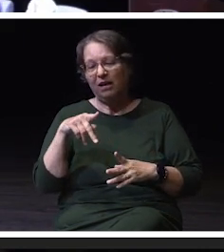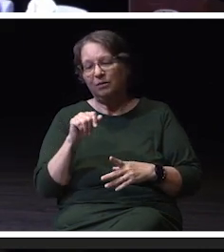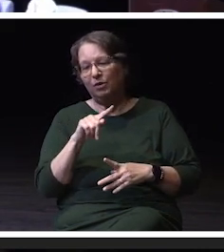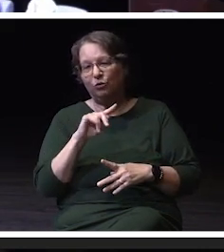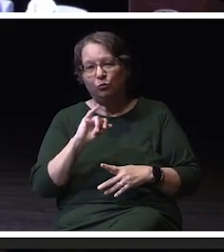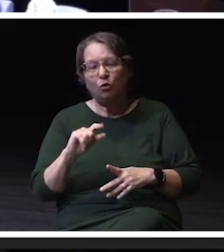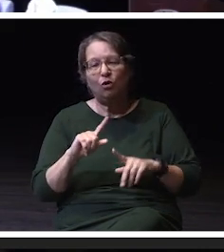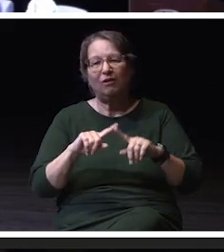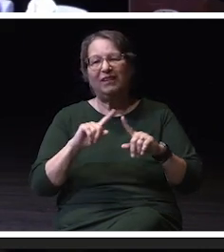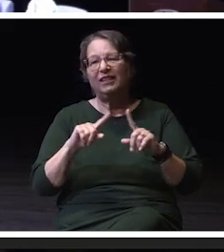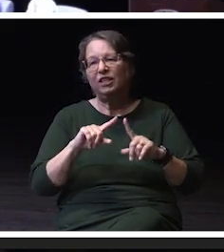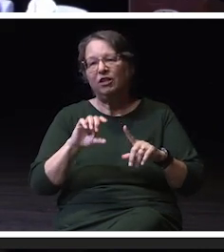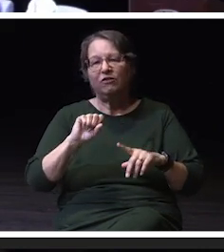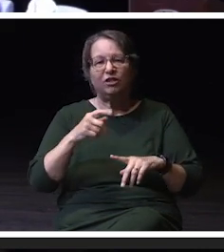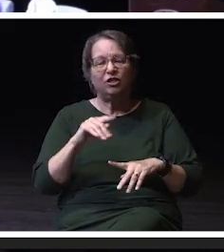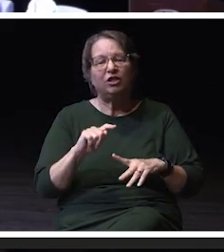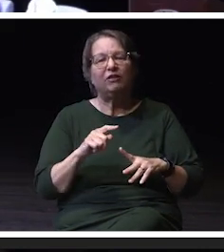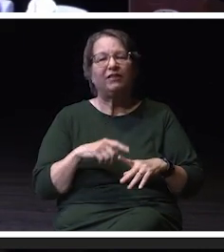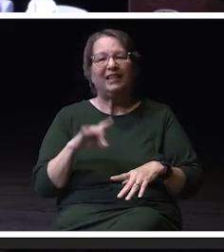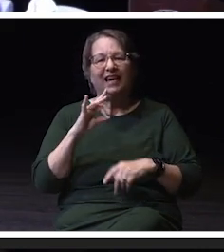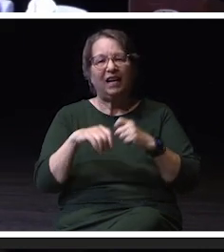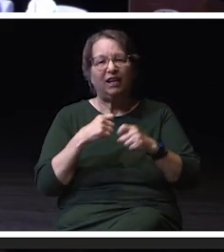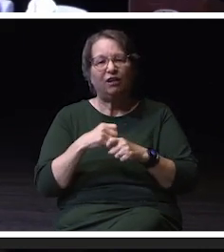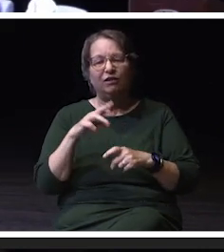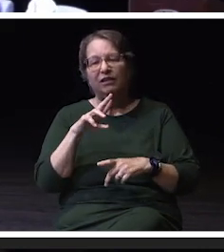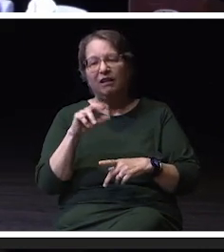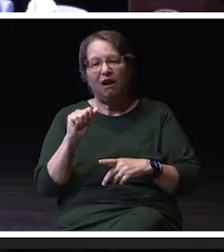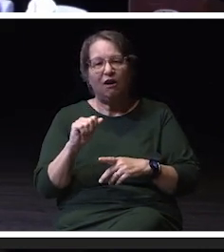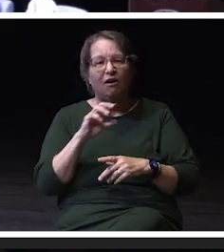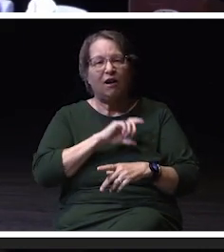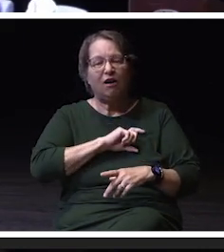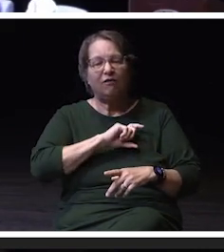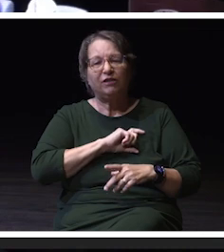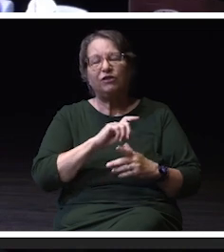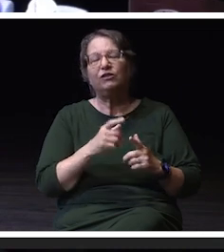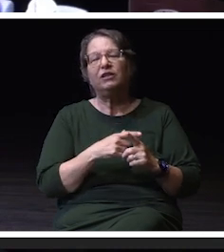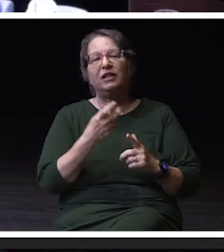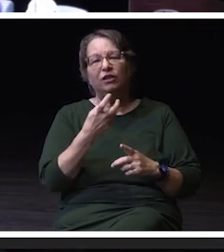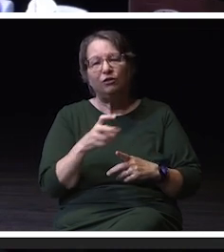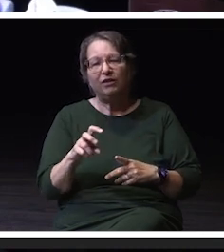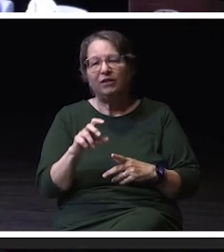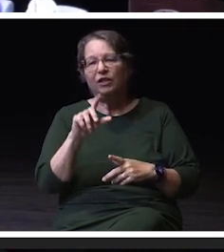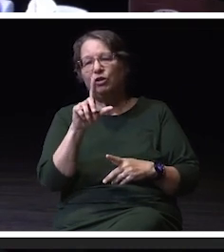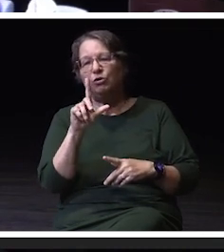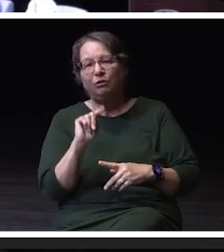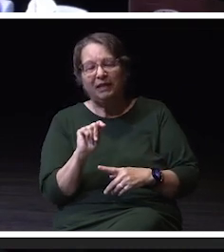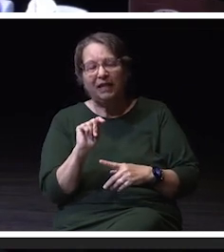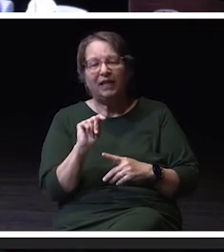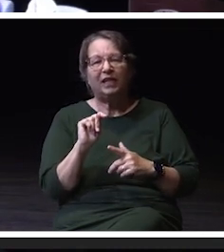I spent eight years as the Residence Hall Officer, transitioned to Lieutenant, and also had a K-9 partner along the way.